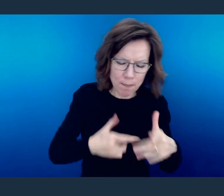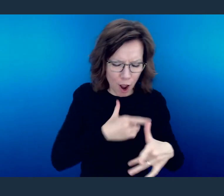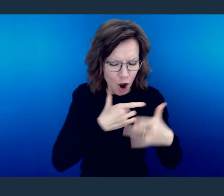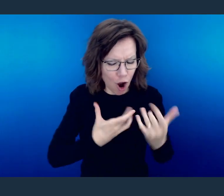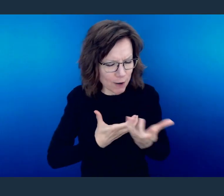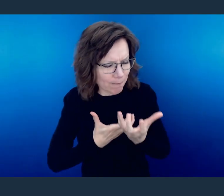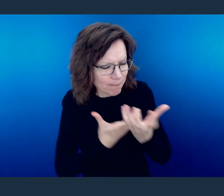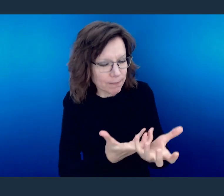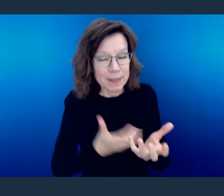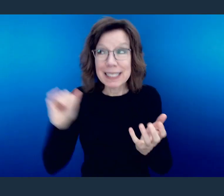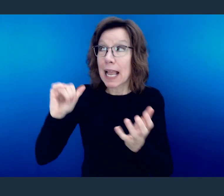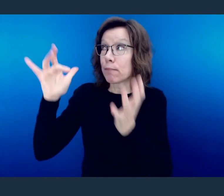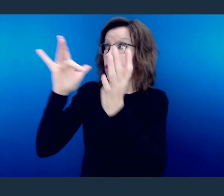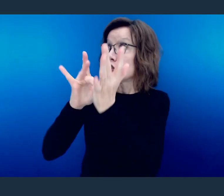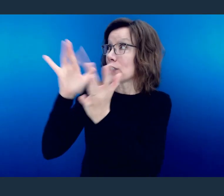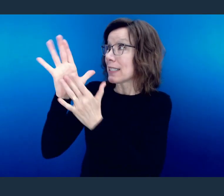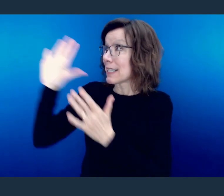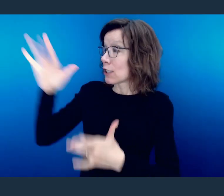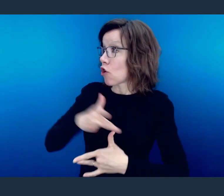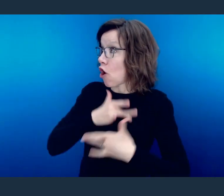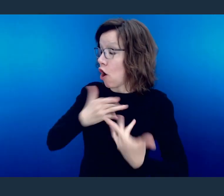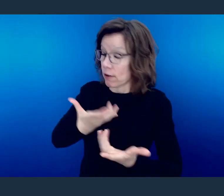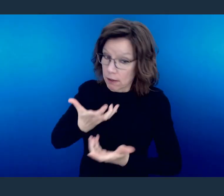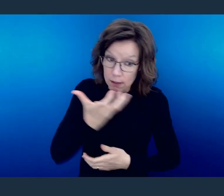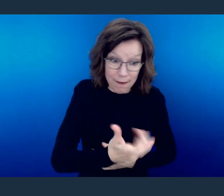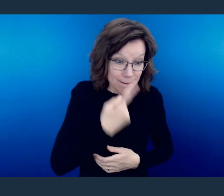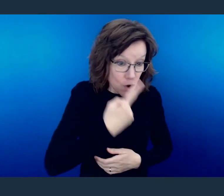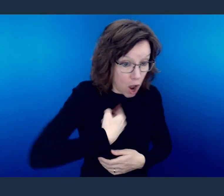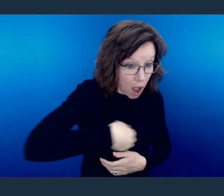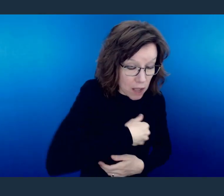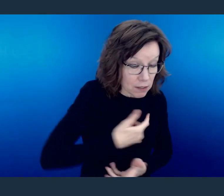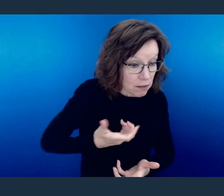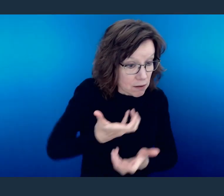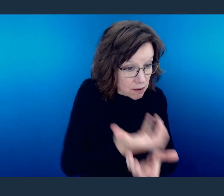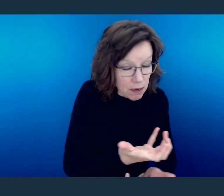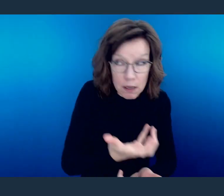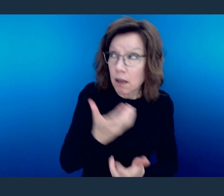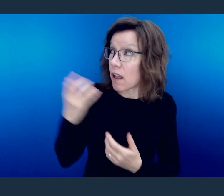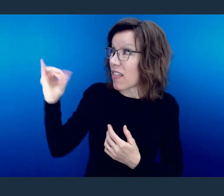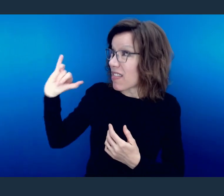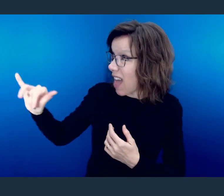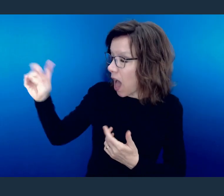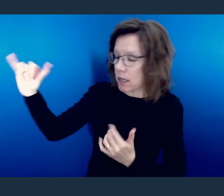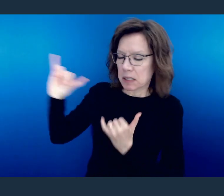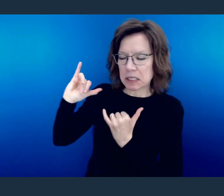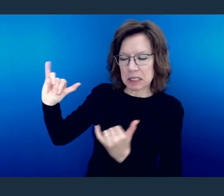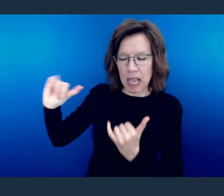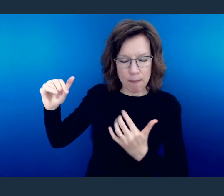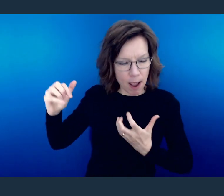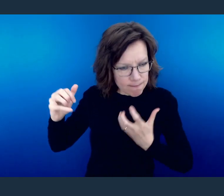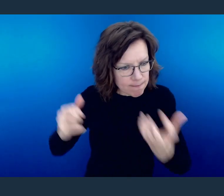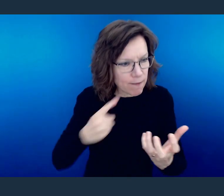for others in the same way that Jesus poured Himself out for us!